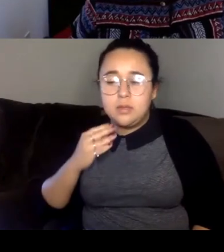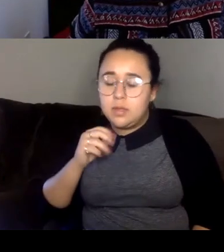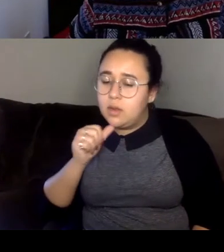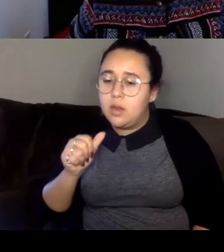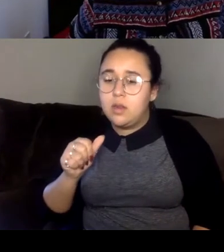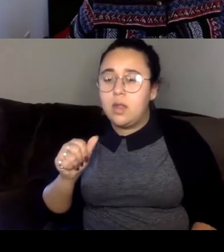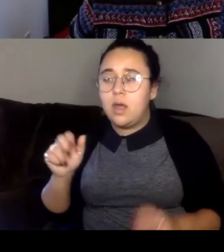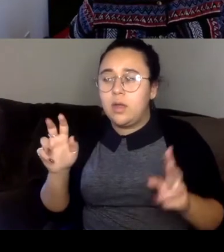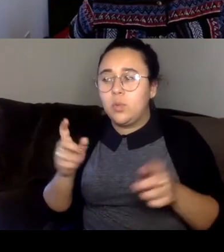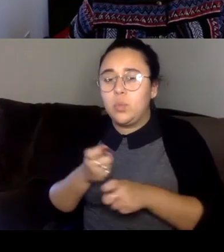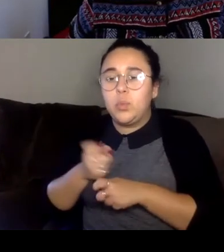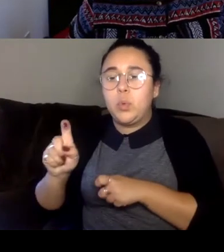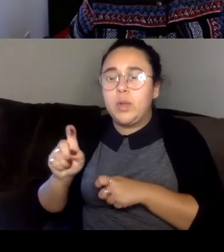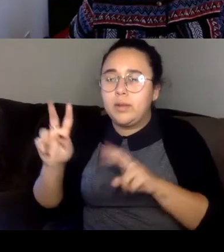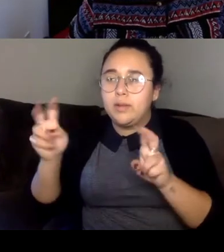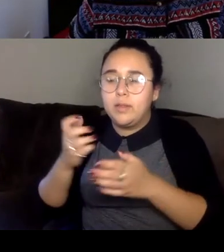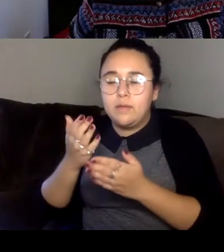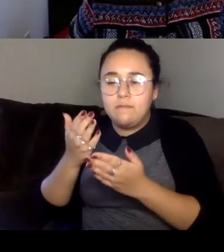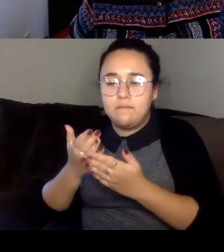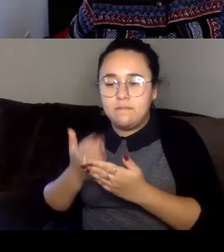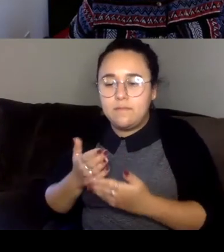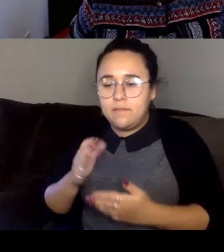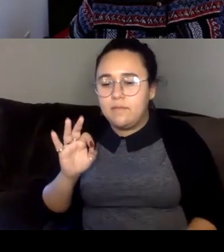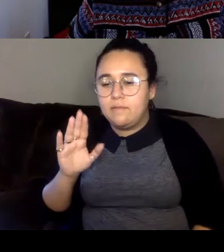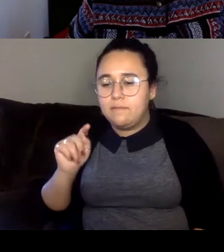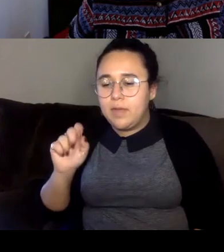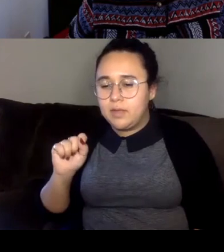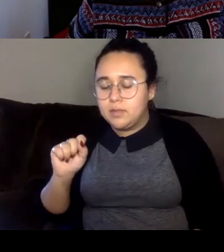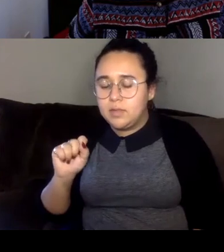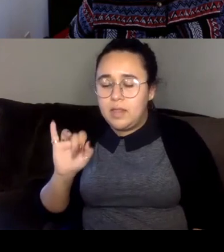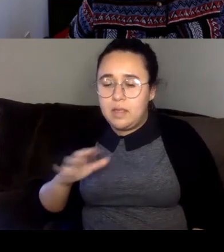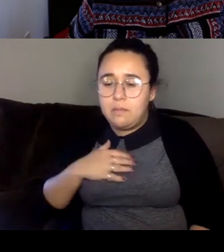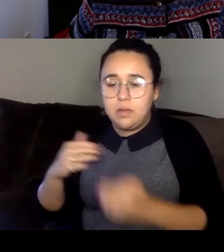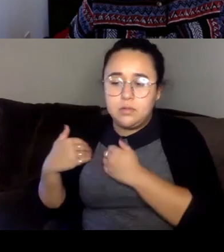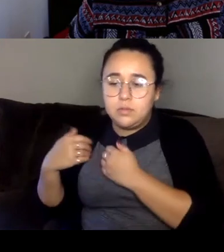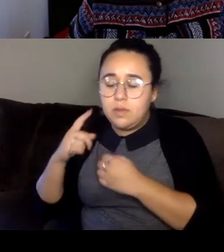unquote facts, and for me that was more about like my responsibility to other people. Right.